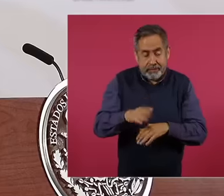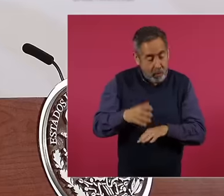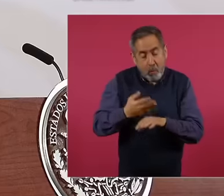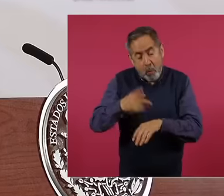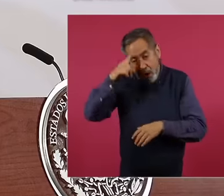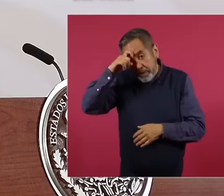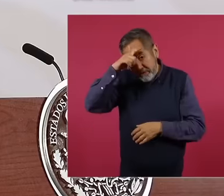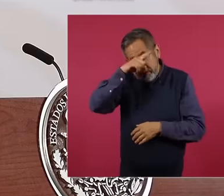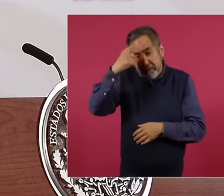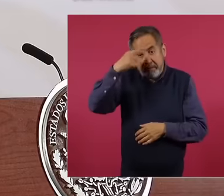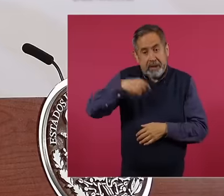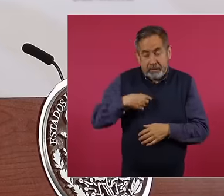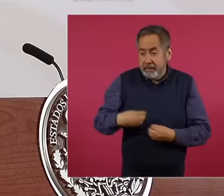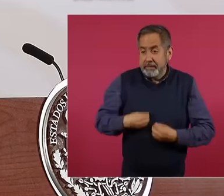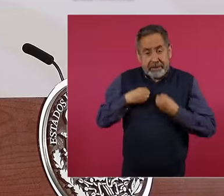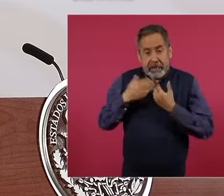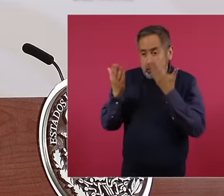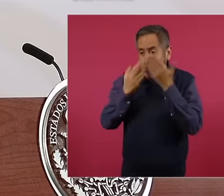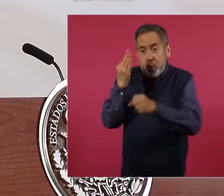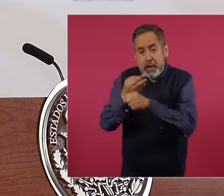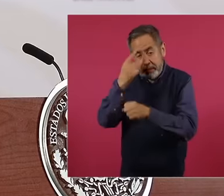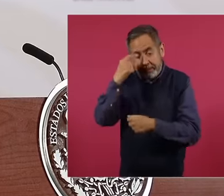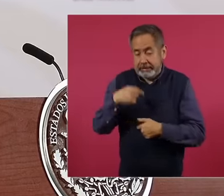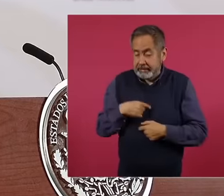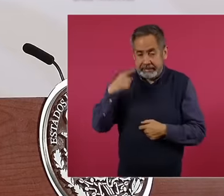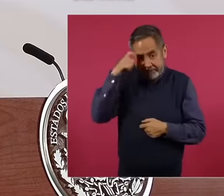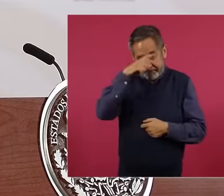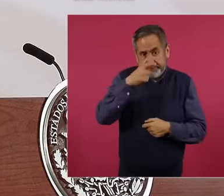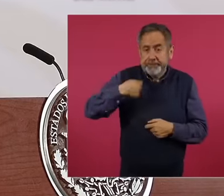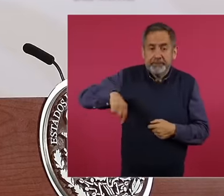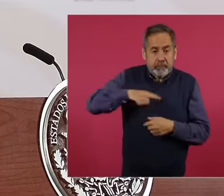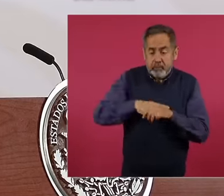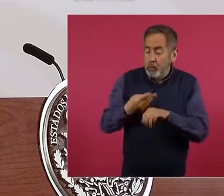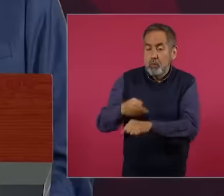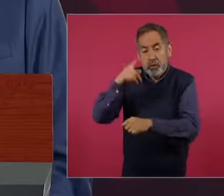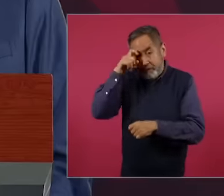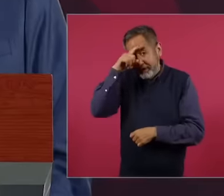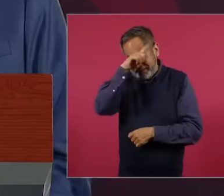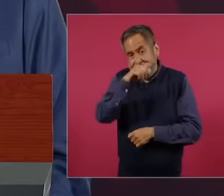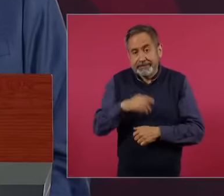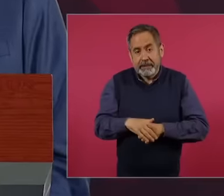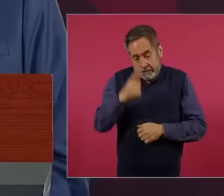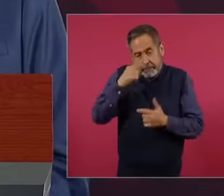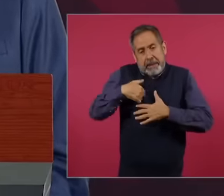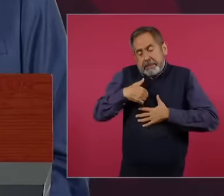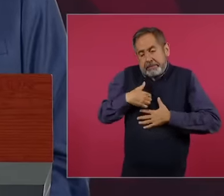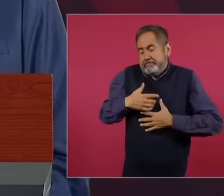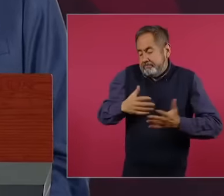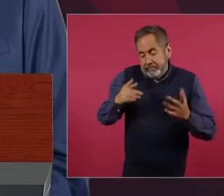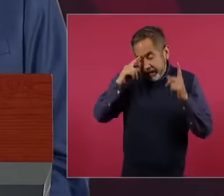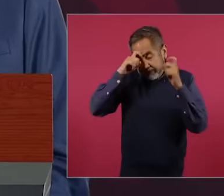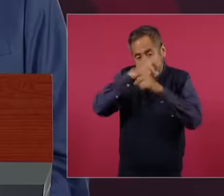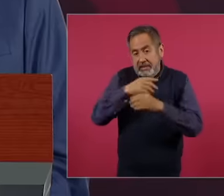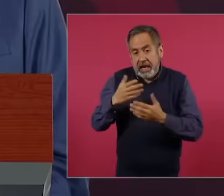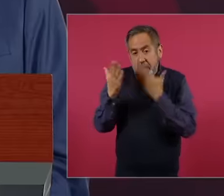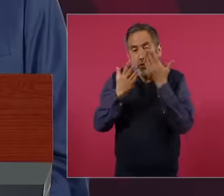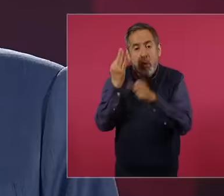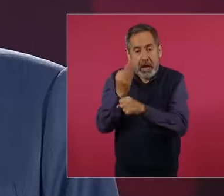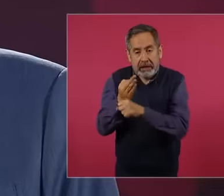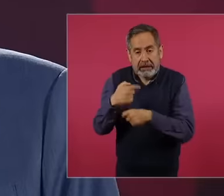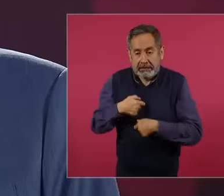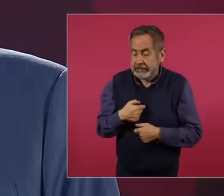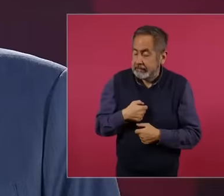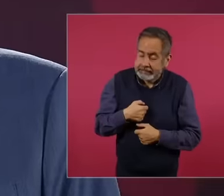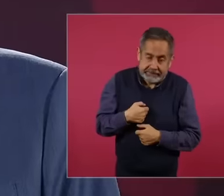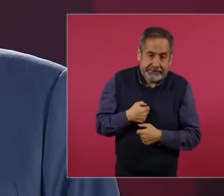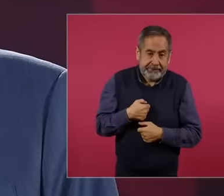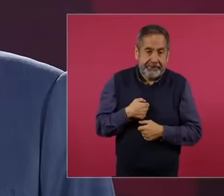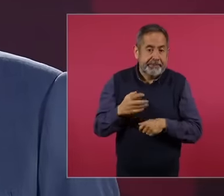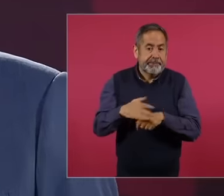student life was very difficult for us It was very difficult for me because I lived on